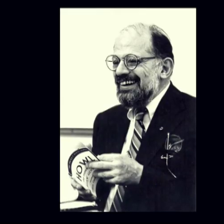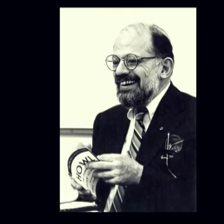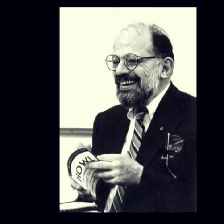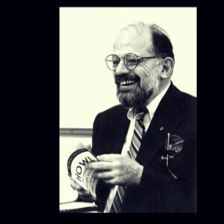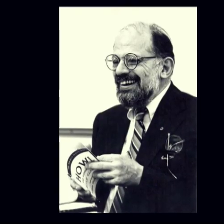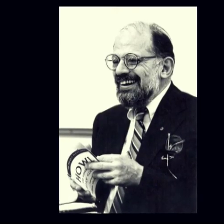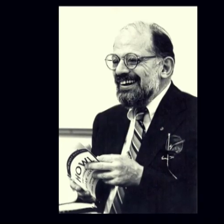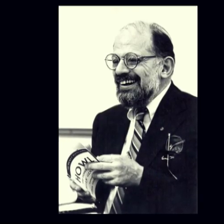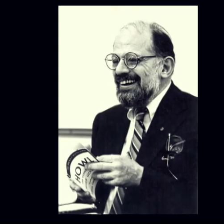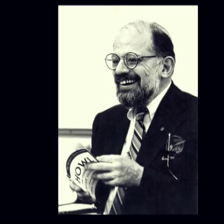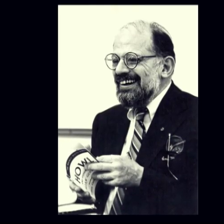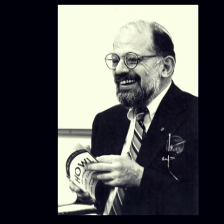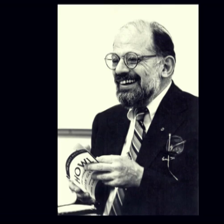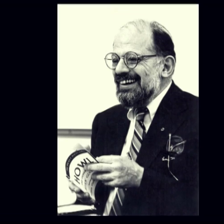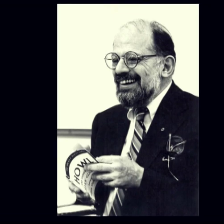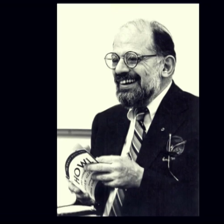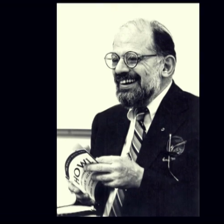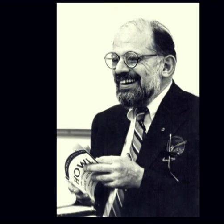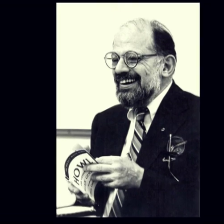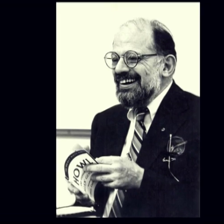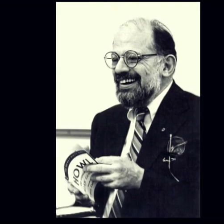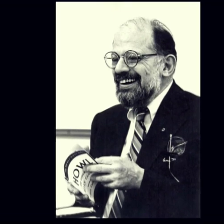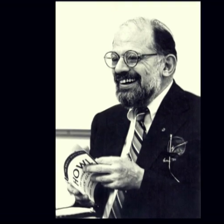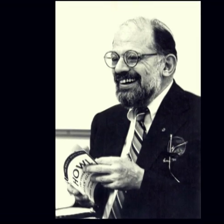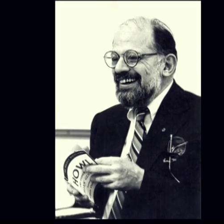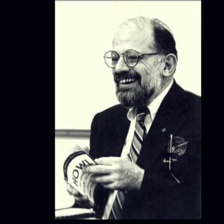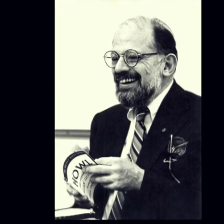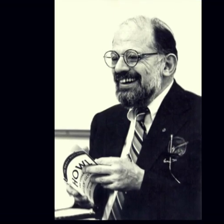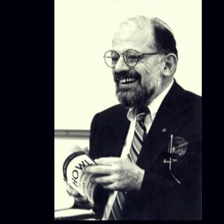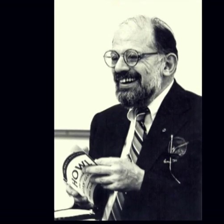And then he talked about the poem, How.